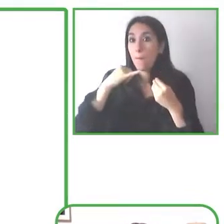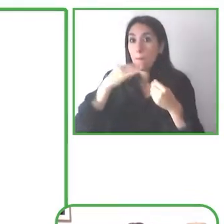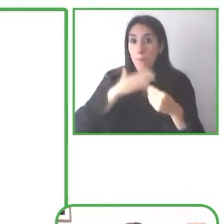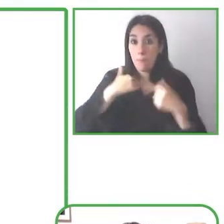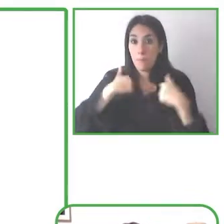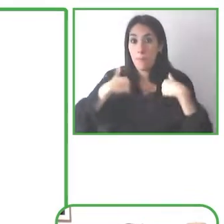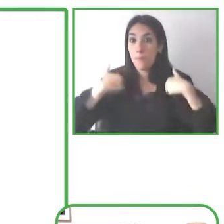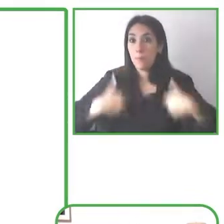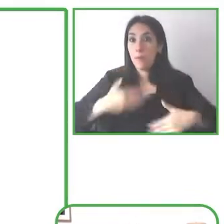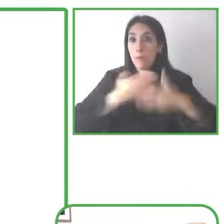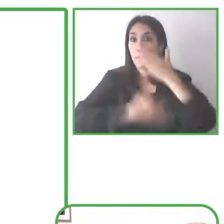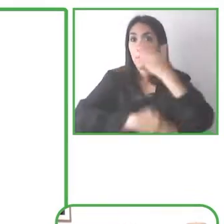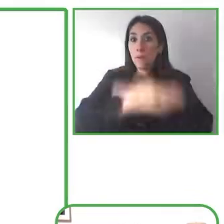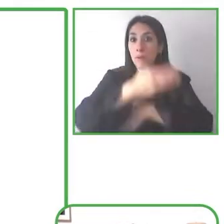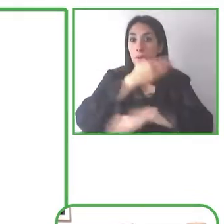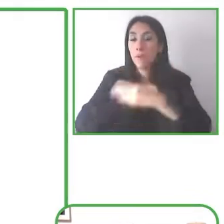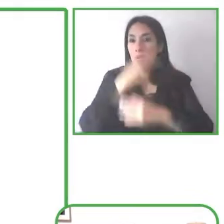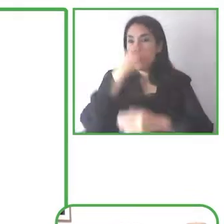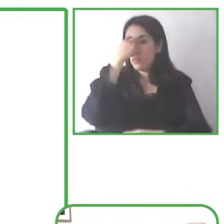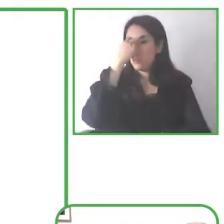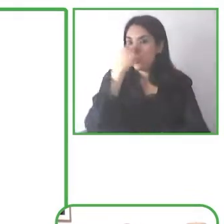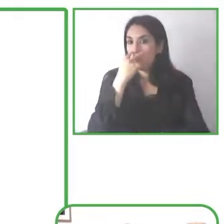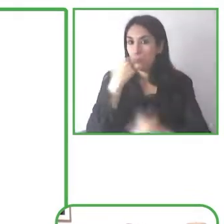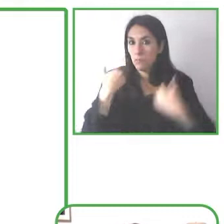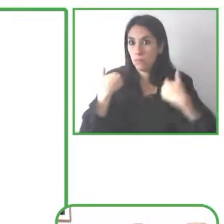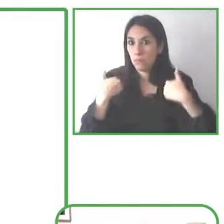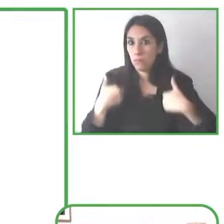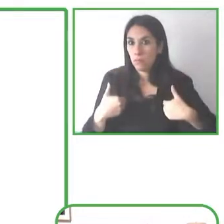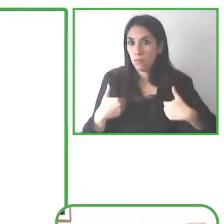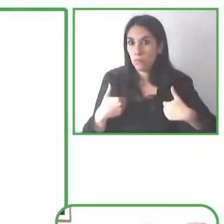impacted and this happened to my left eye when I was